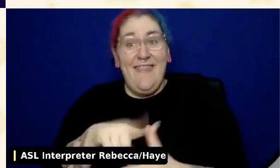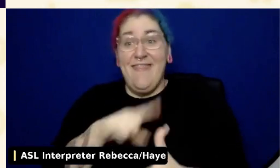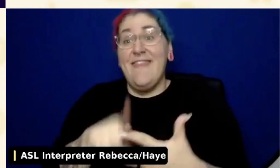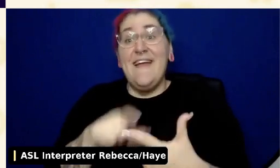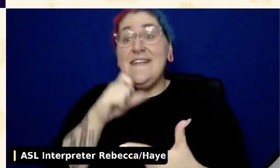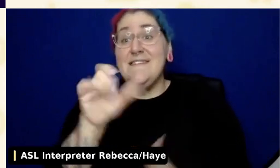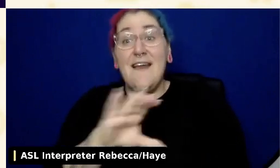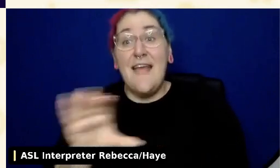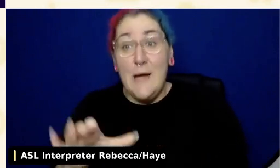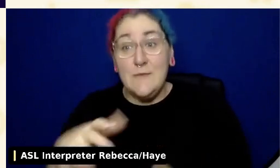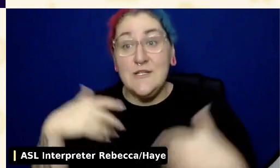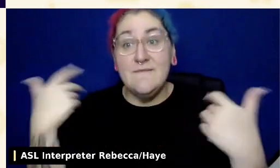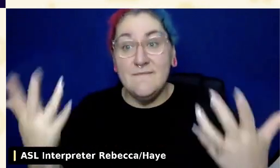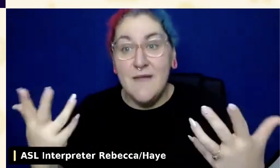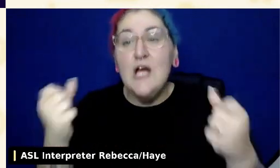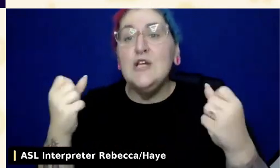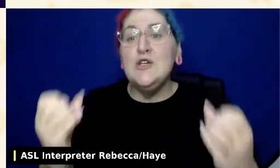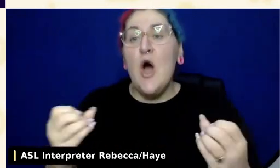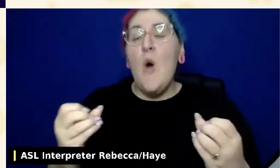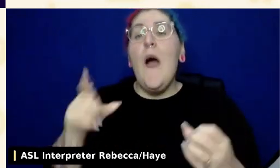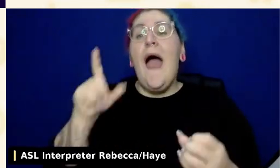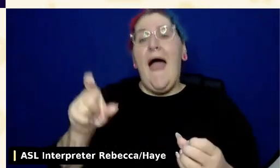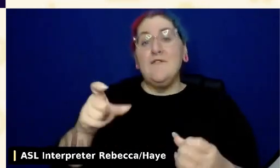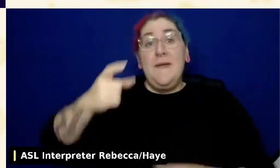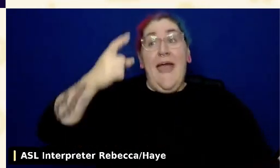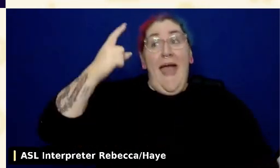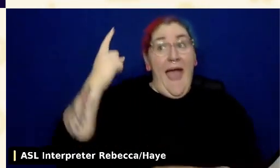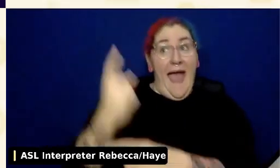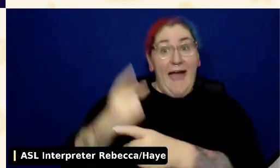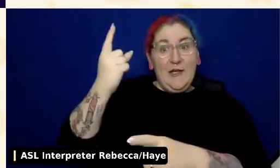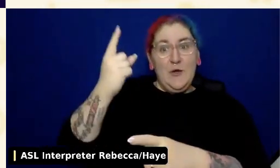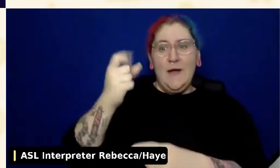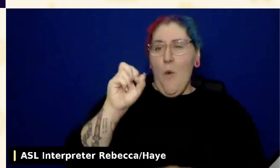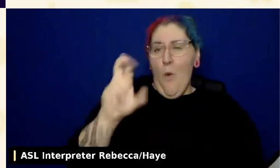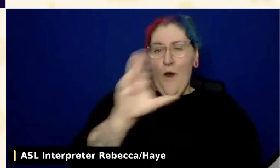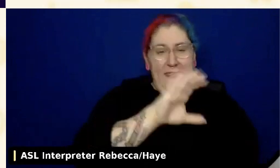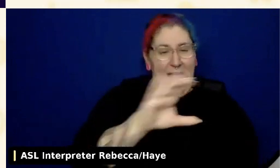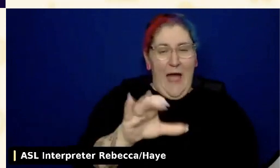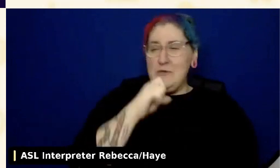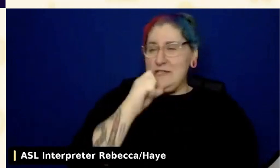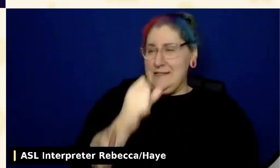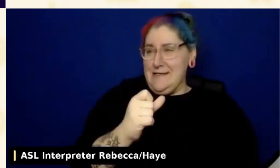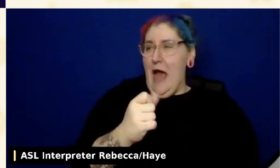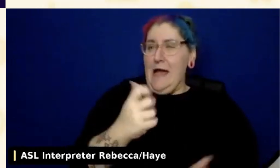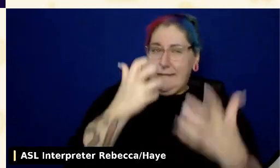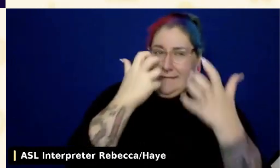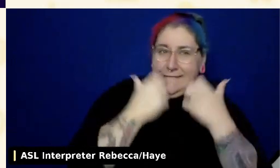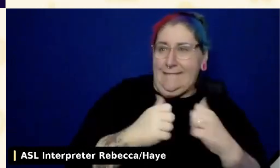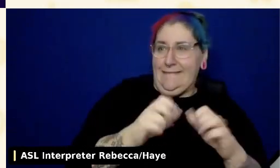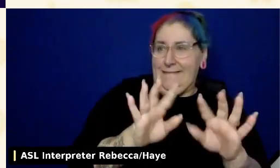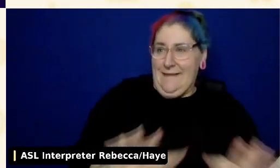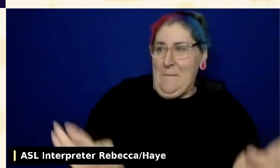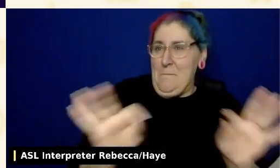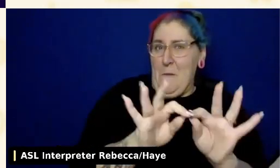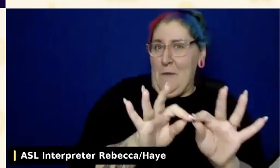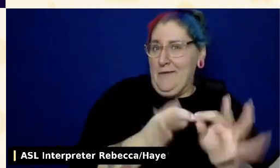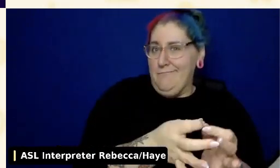of what makes that text meaningful. Live captioning, because it is done in real time, will contain mistakes.